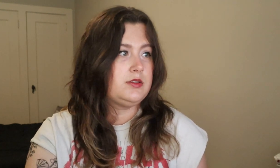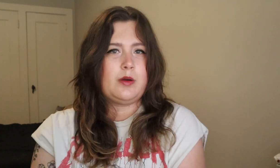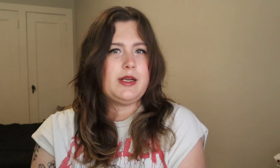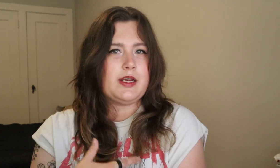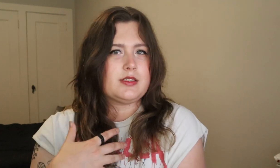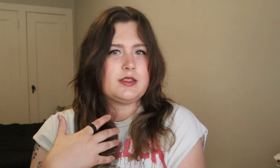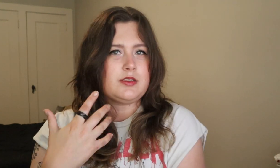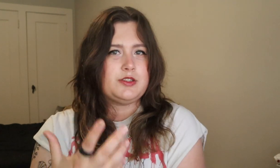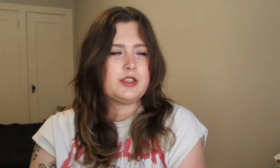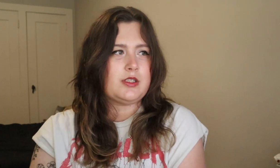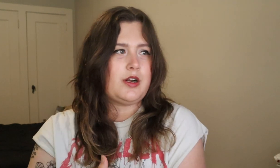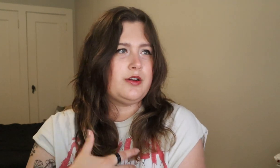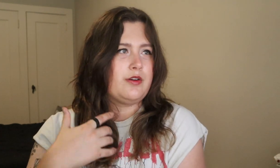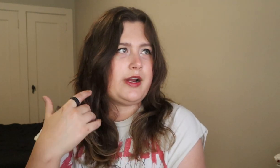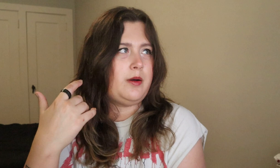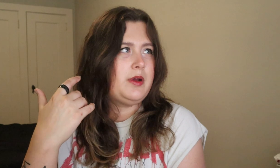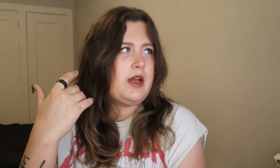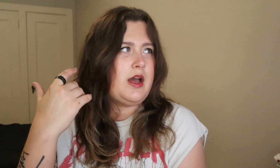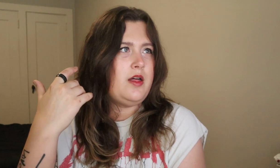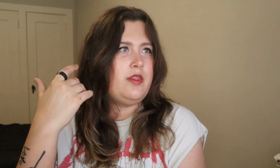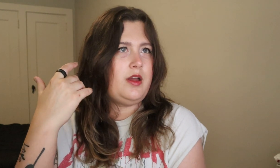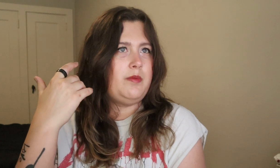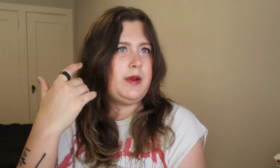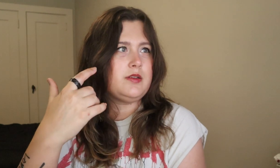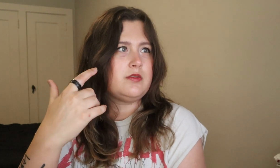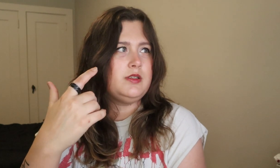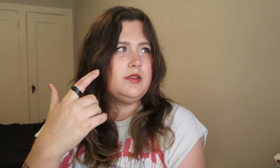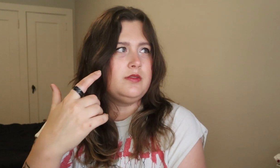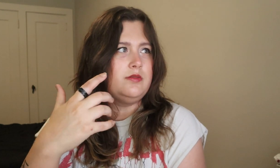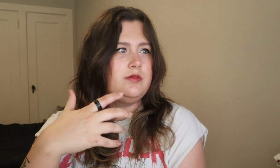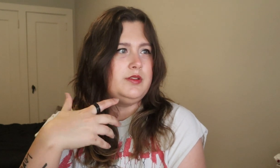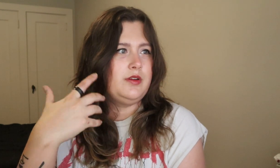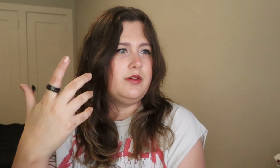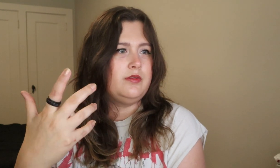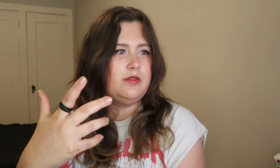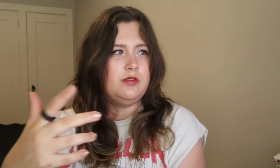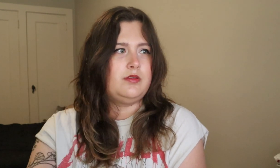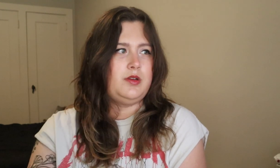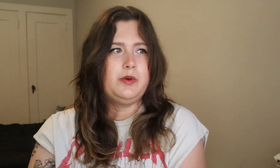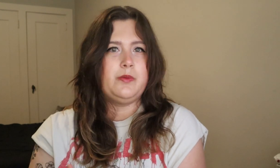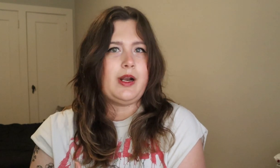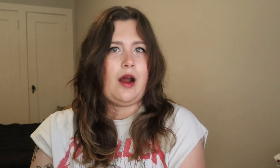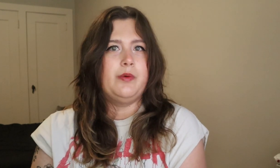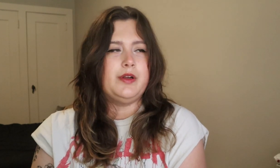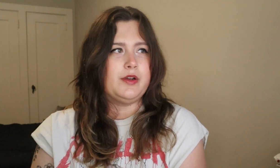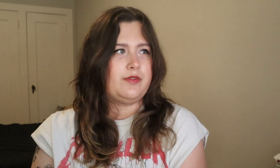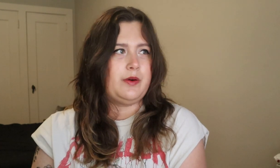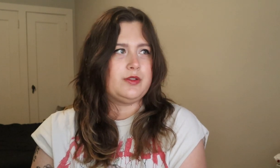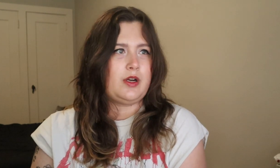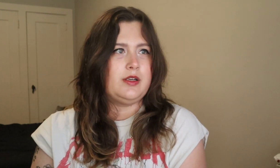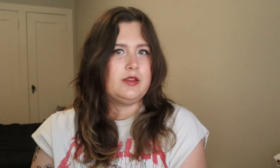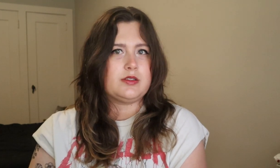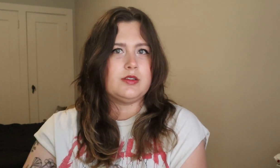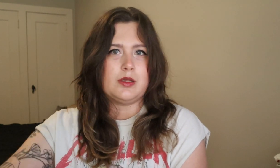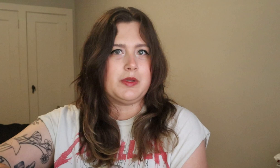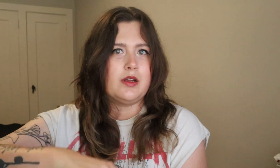So my guess is that they took his audiogram and then basically, you know, doing what I would do if I was trying to listen to something,